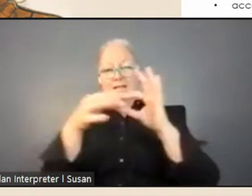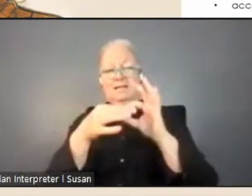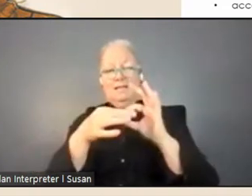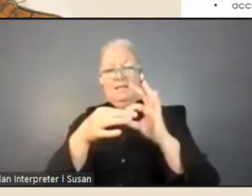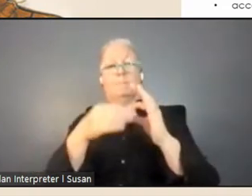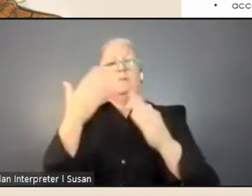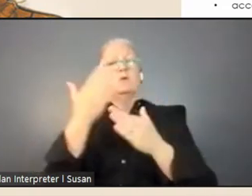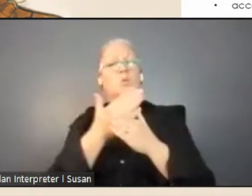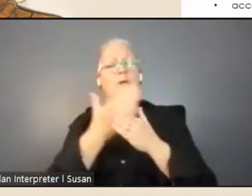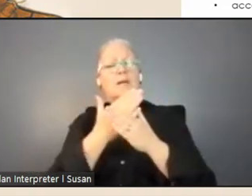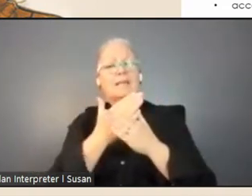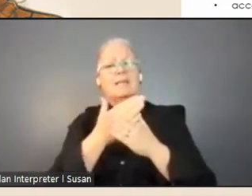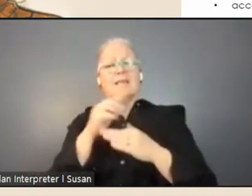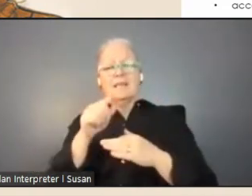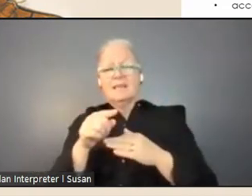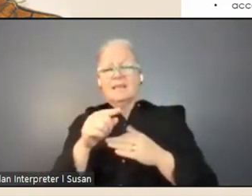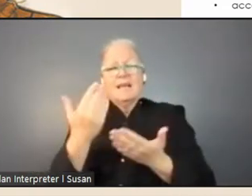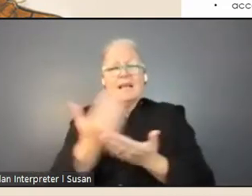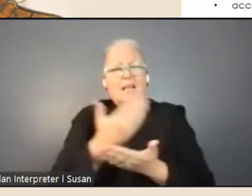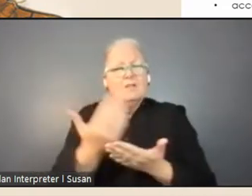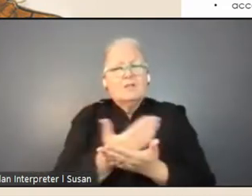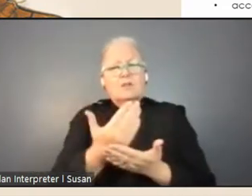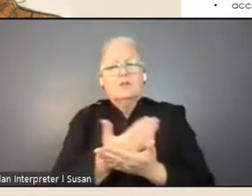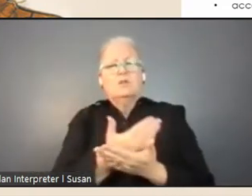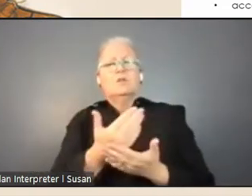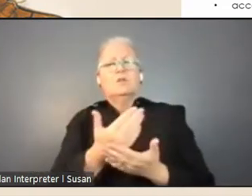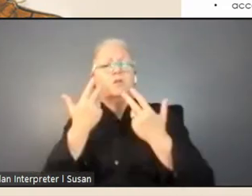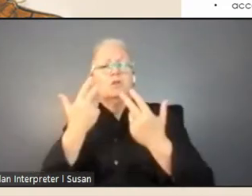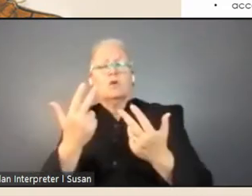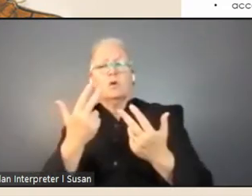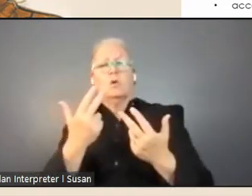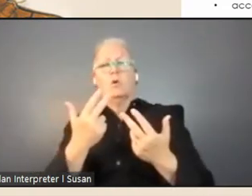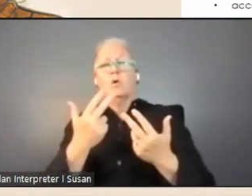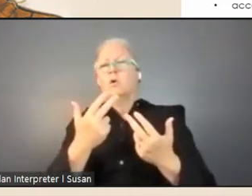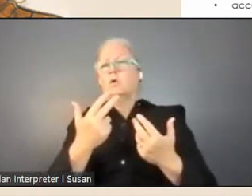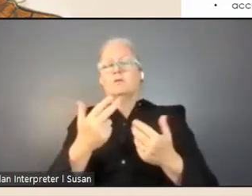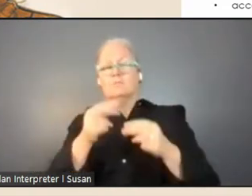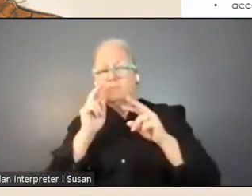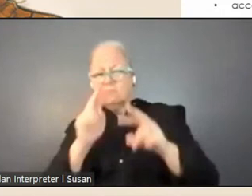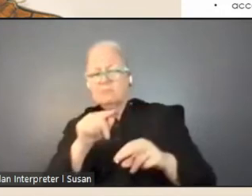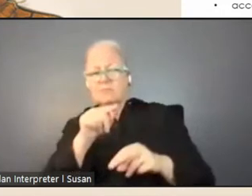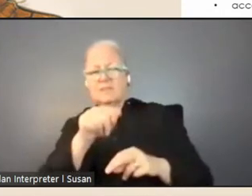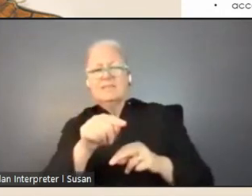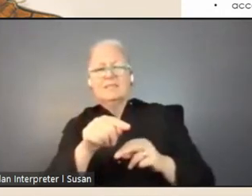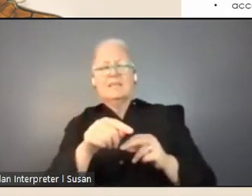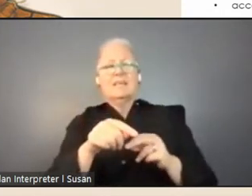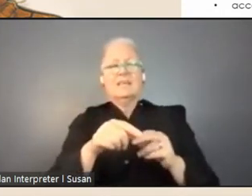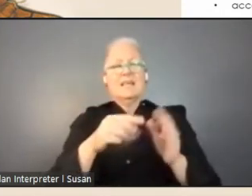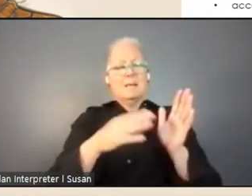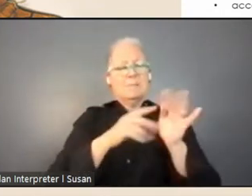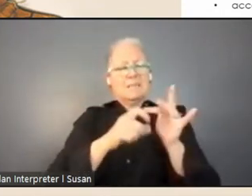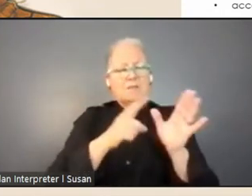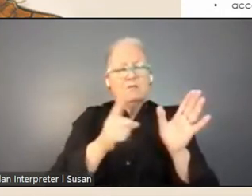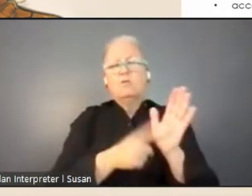promote new insights on the subject, material, or collections held across both the University